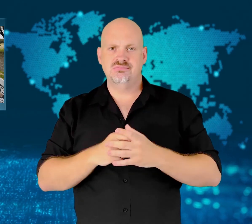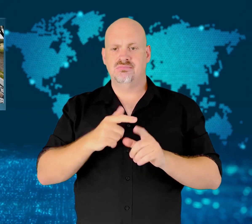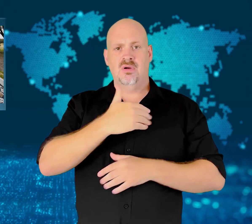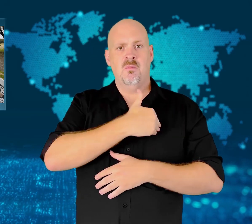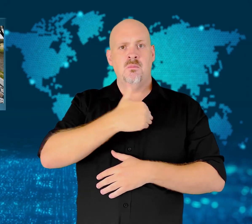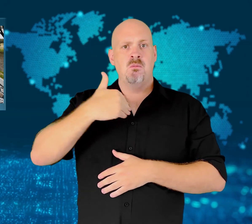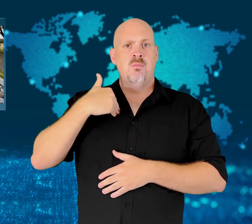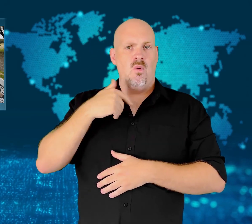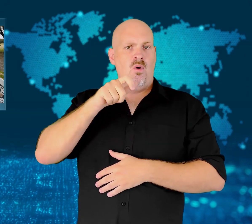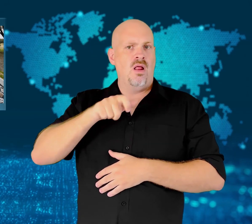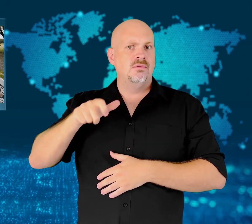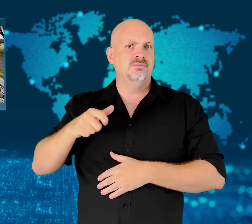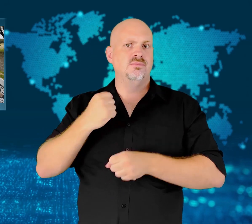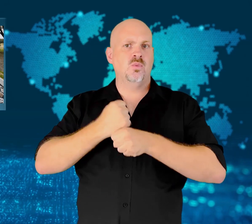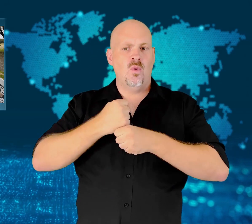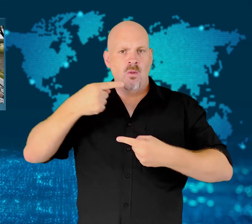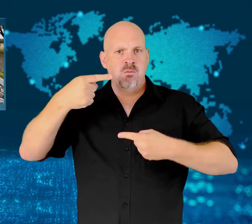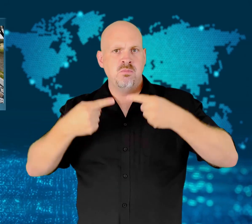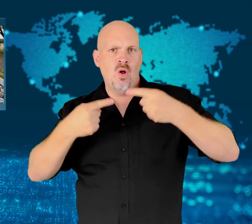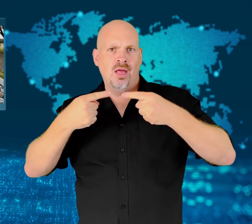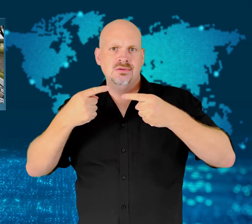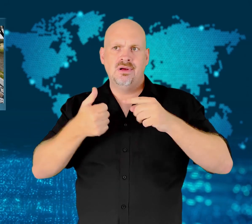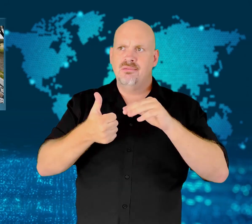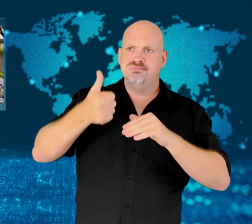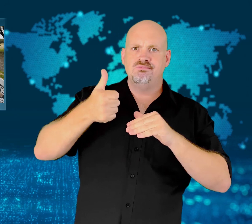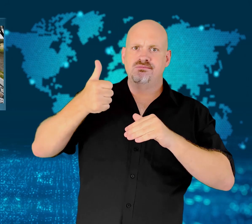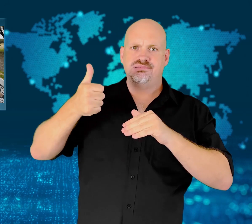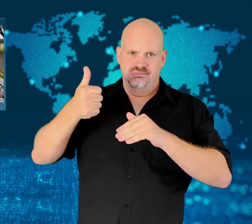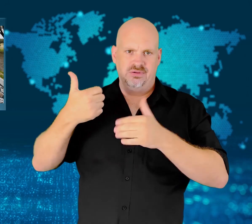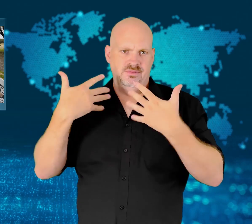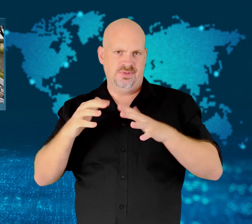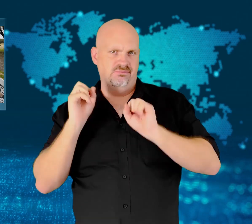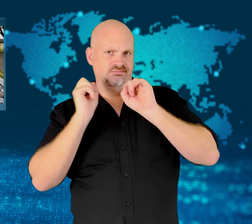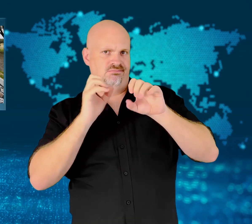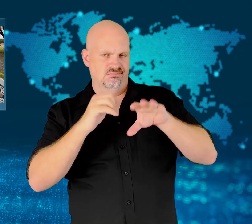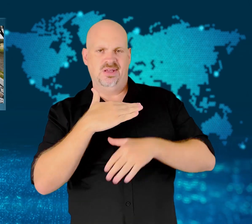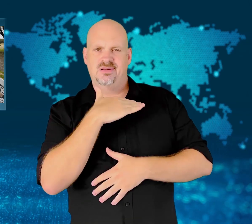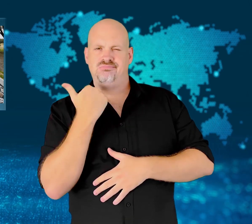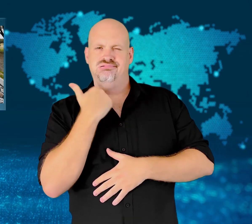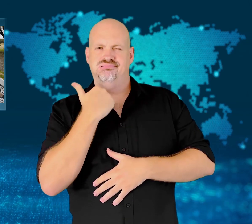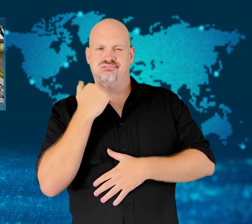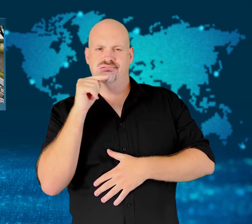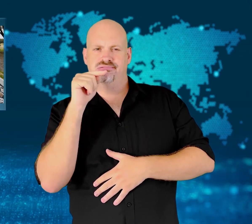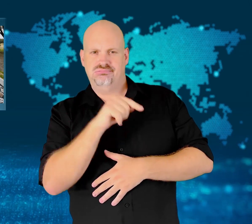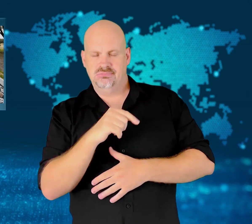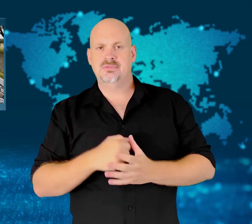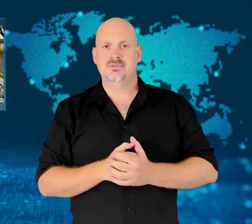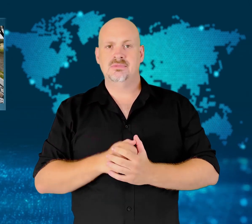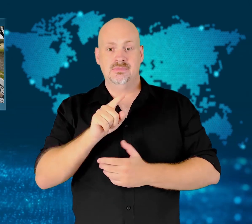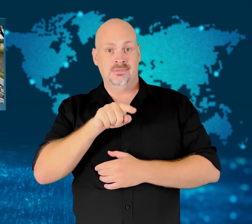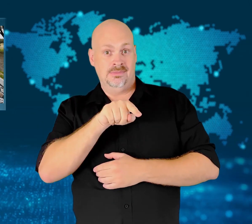but that number has never been confirmed.